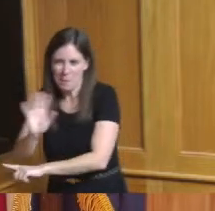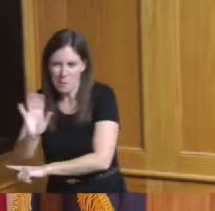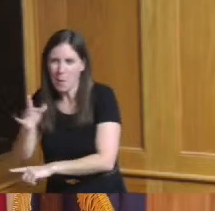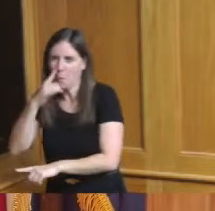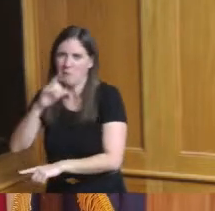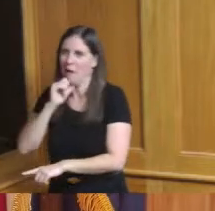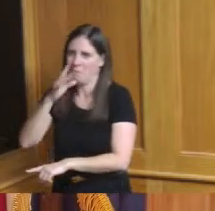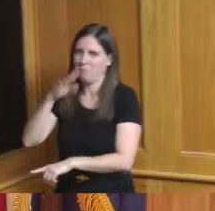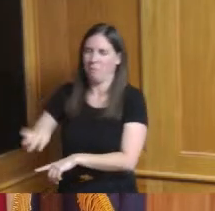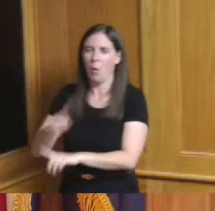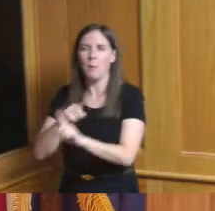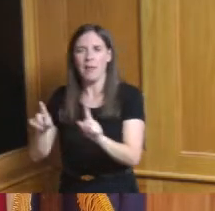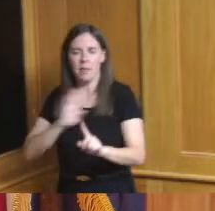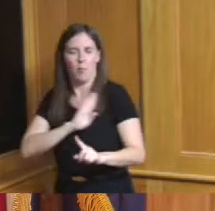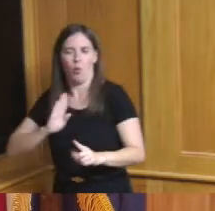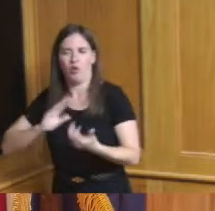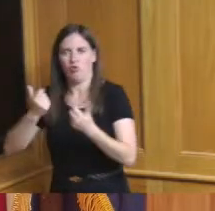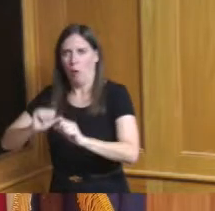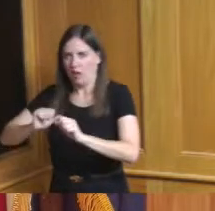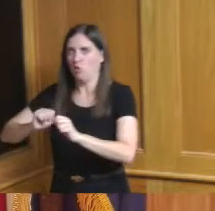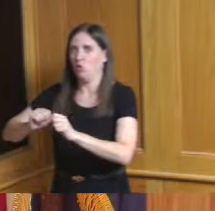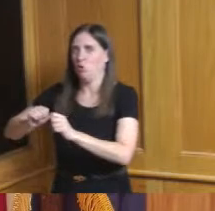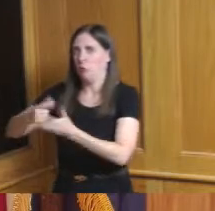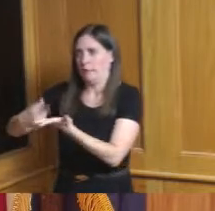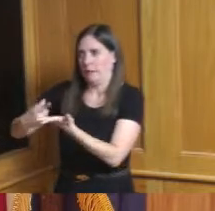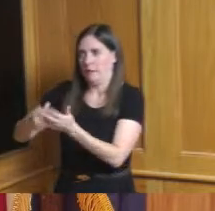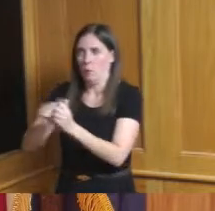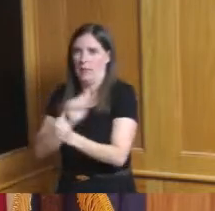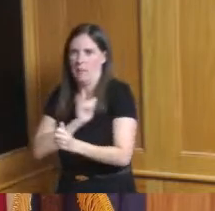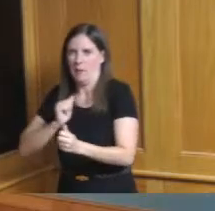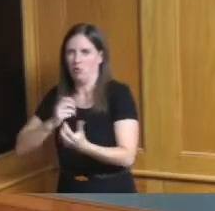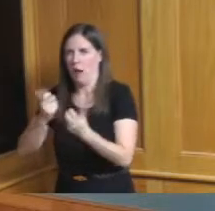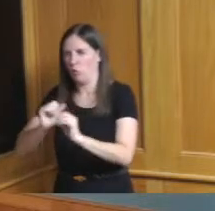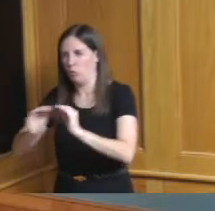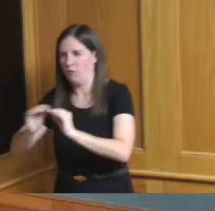through our administration on some things possible possible things Madam President and